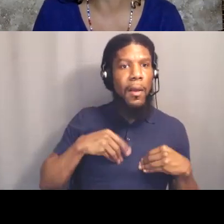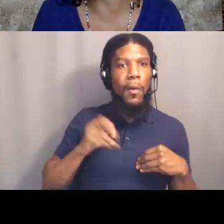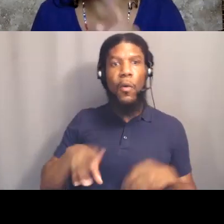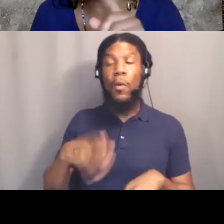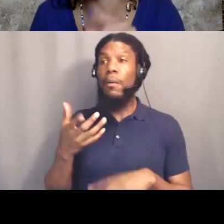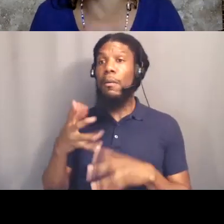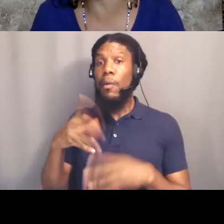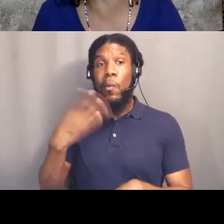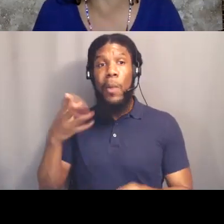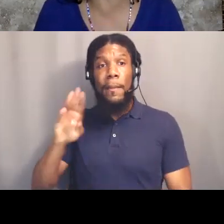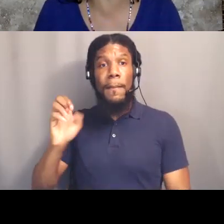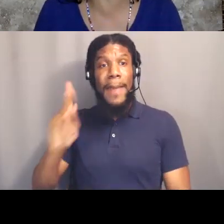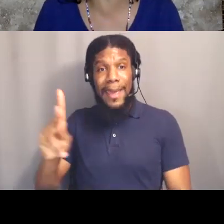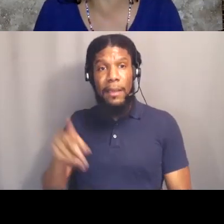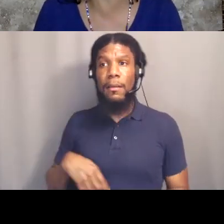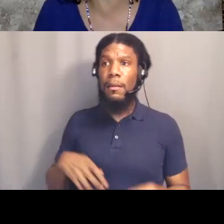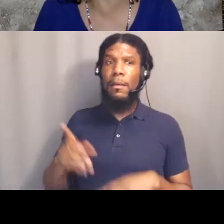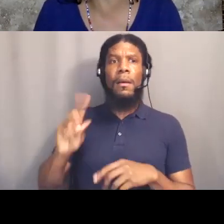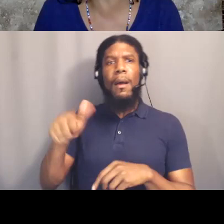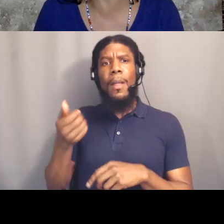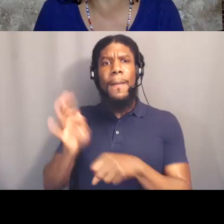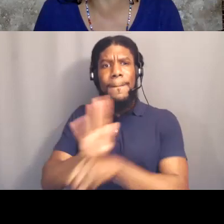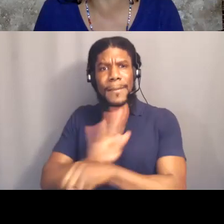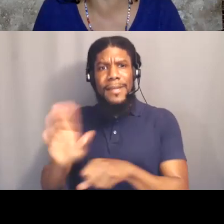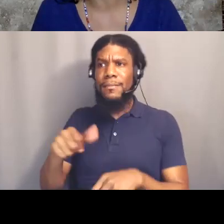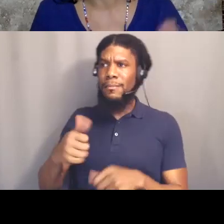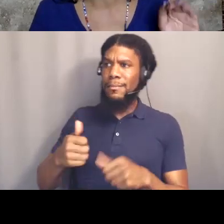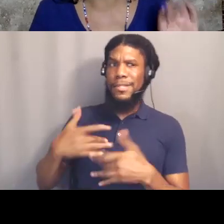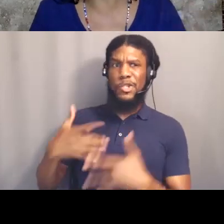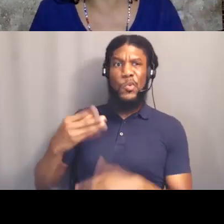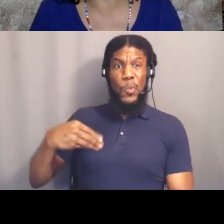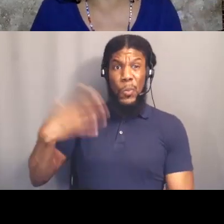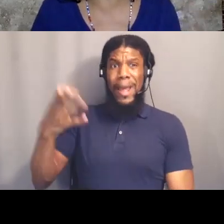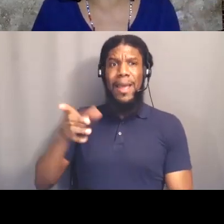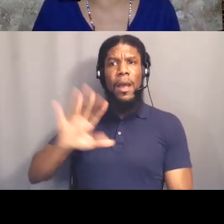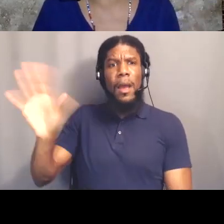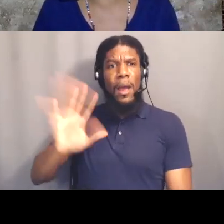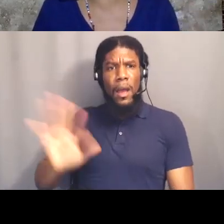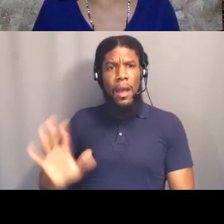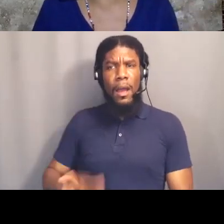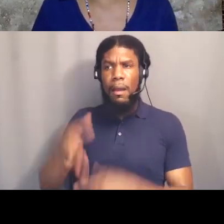finance the environmental degradation that Mischa was talking about, finance private prisons.